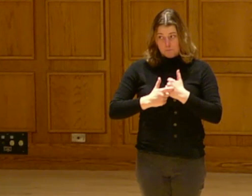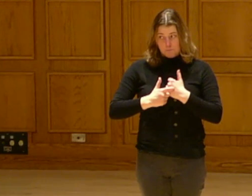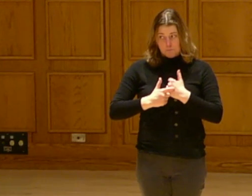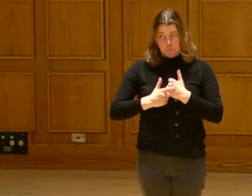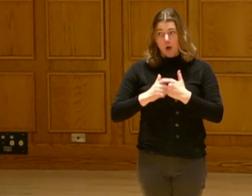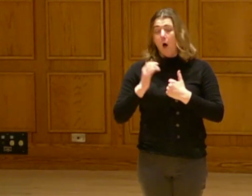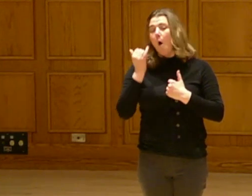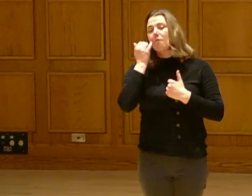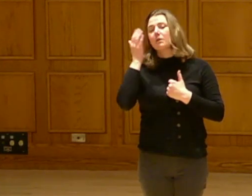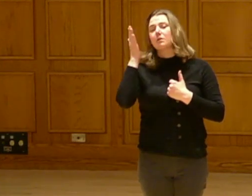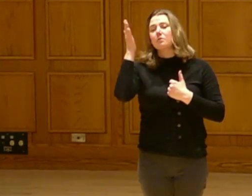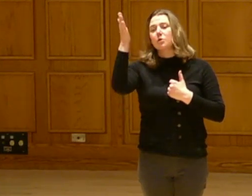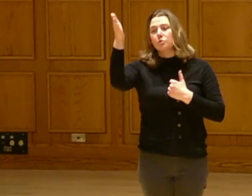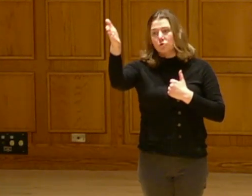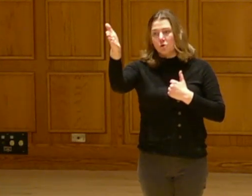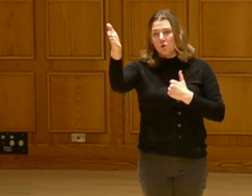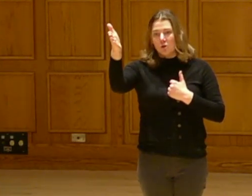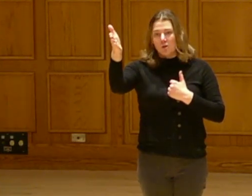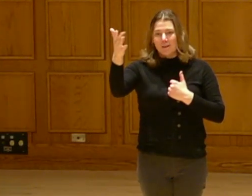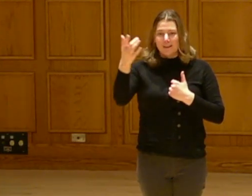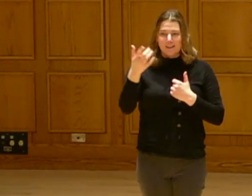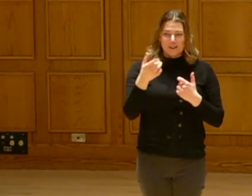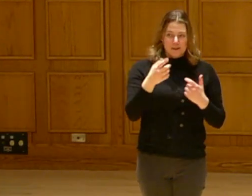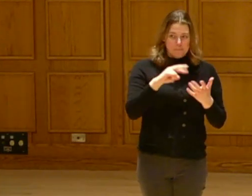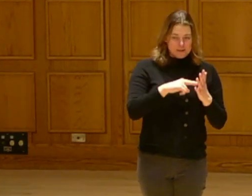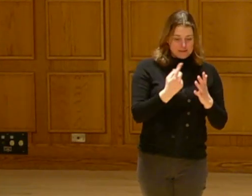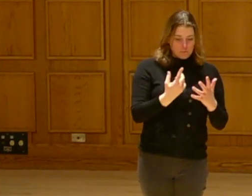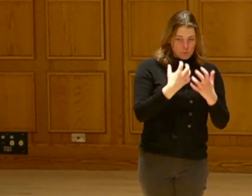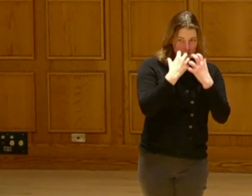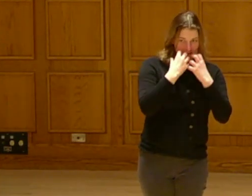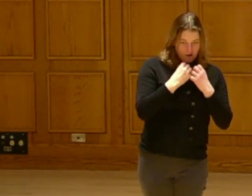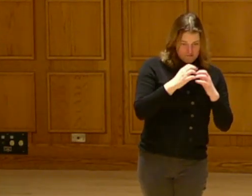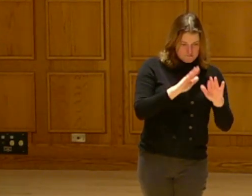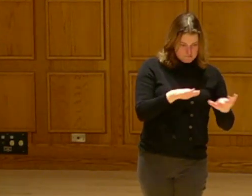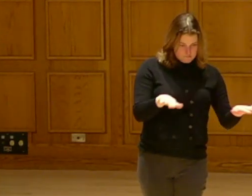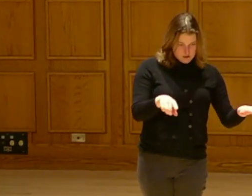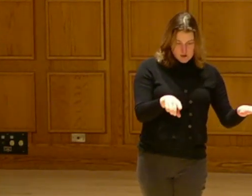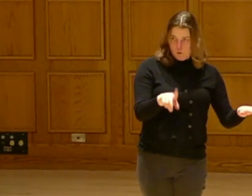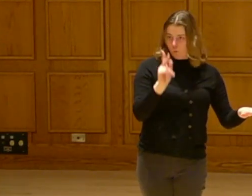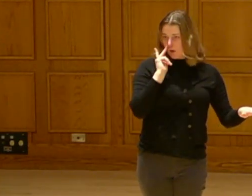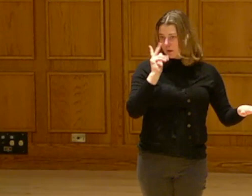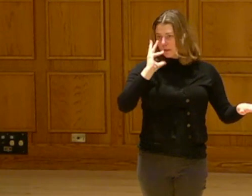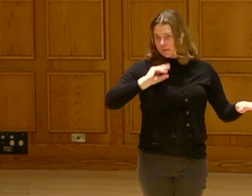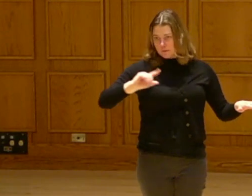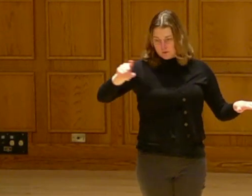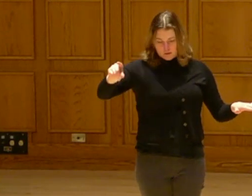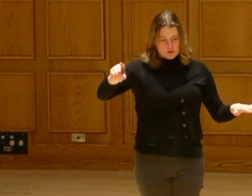There's so many statistics. It is not something we're going to see. It is something somebody we love will see.